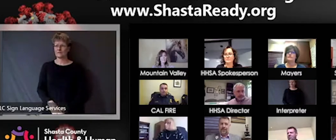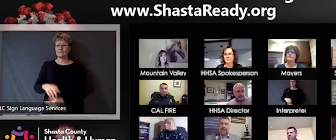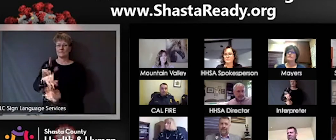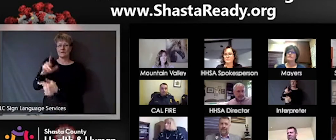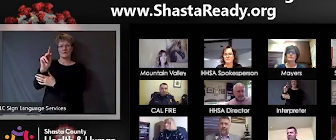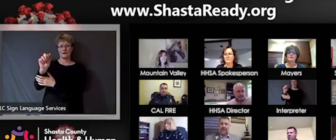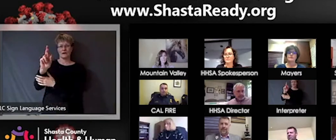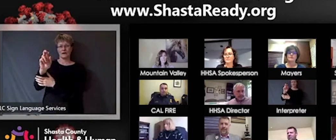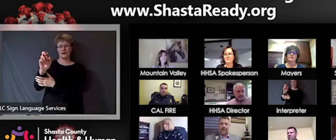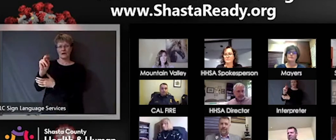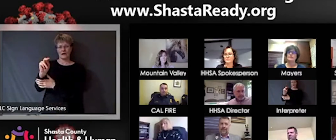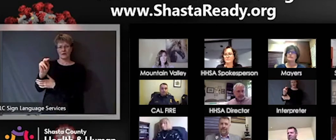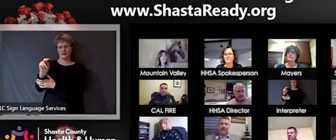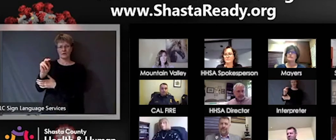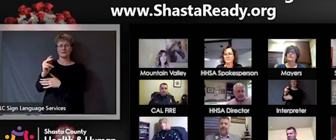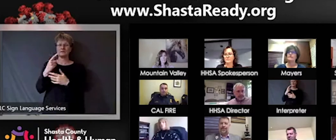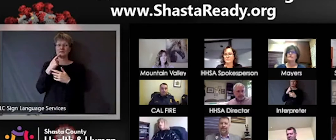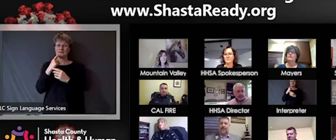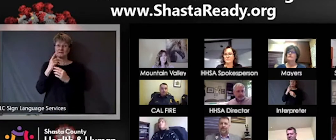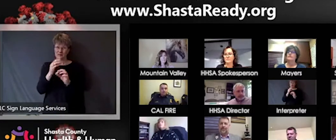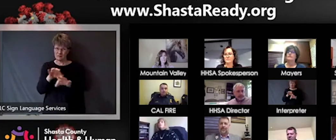important to keep in mind though that there's probably been a lot of other